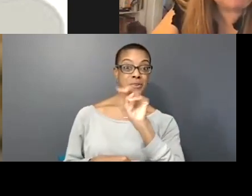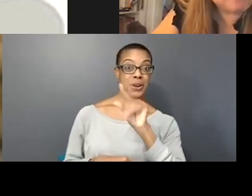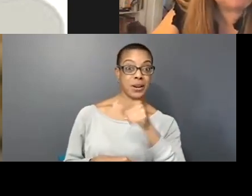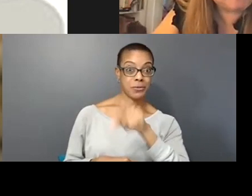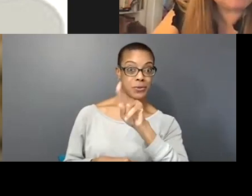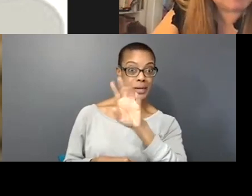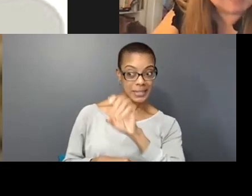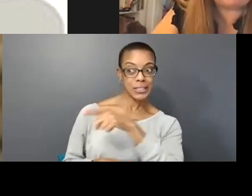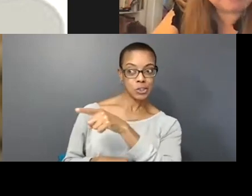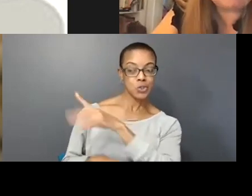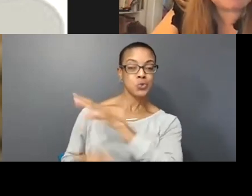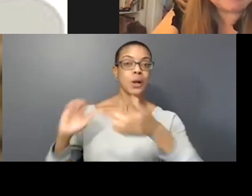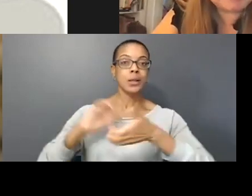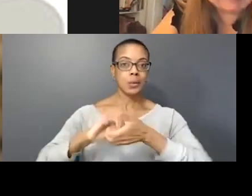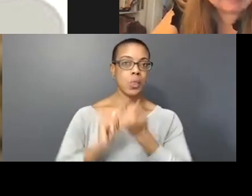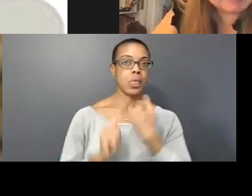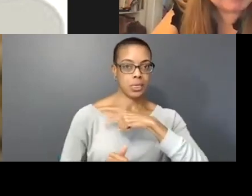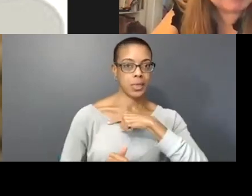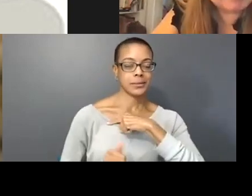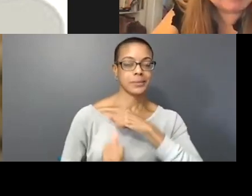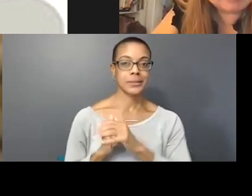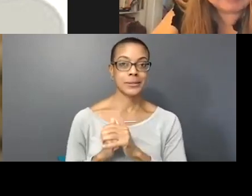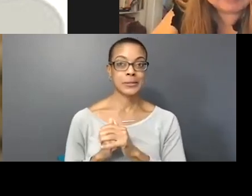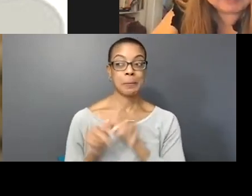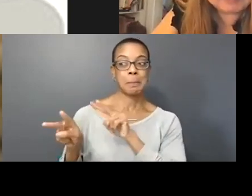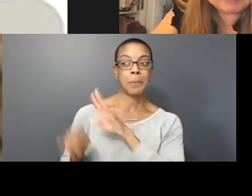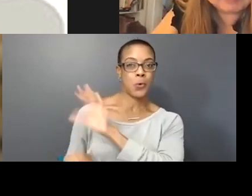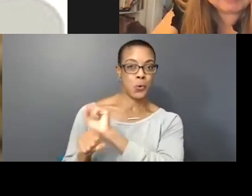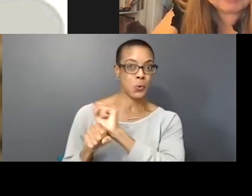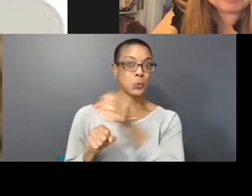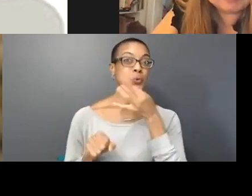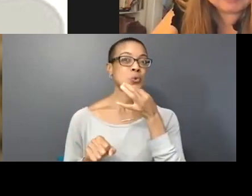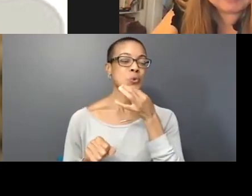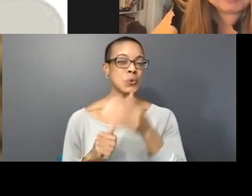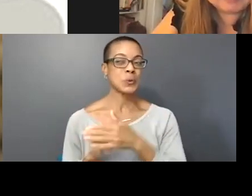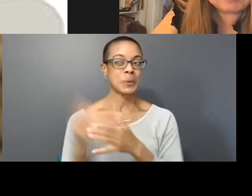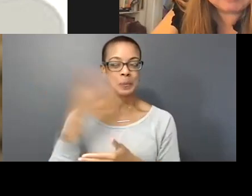It's all international too so look out for Veronique's work in the future too. It's beautiful.